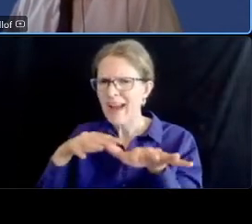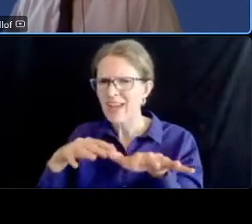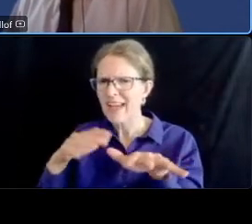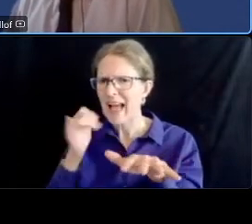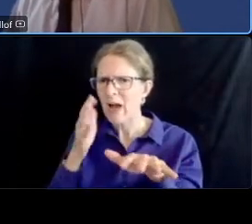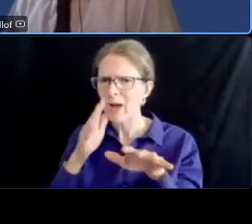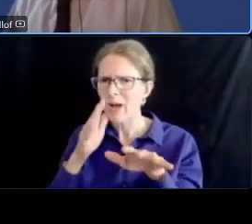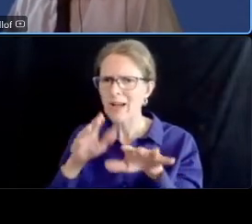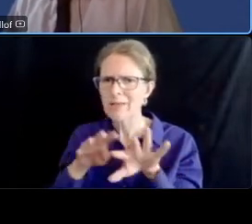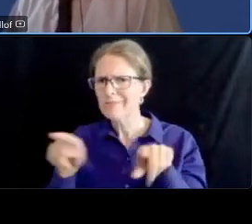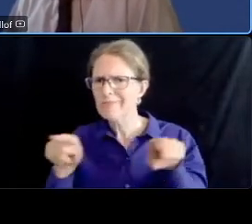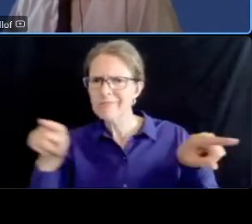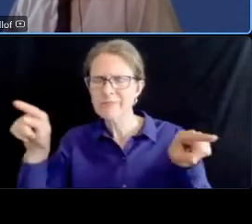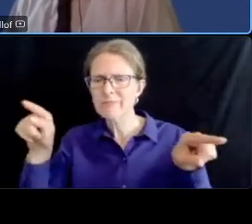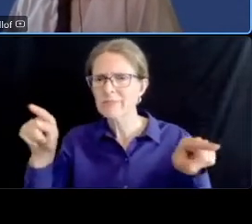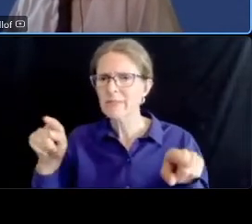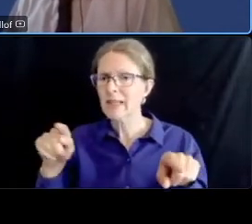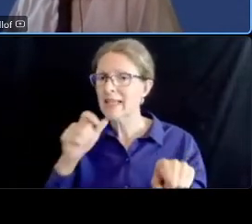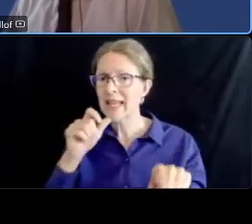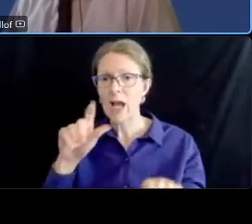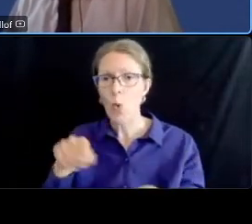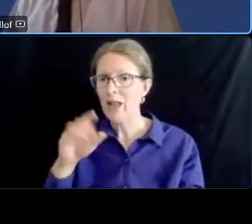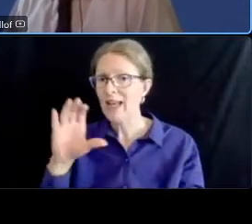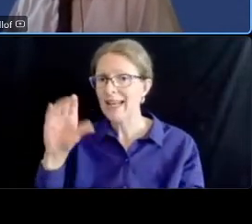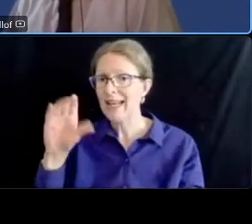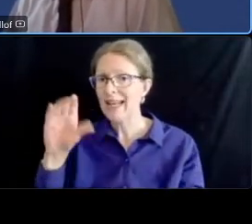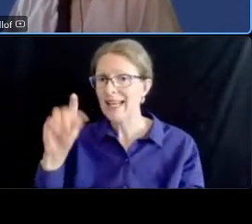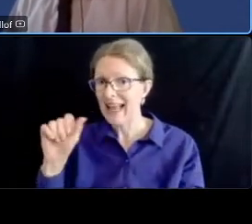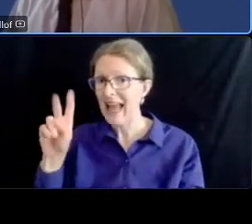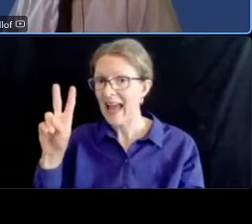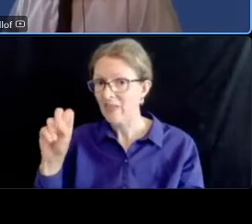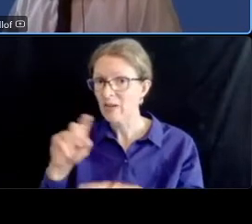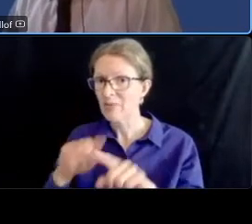maryland but through all of the regional roadways so we did do a complete diversion analysis